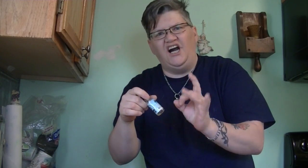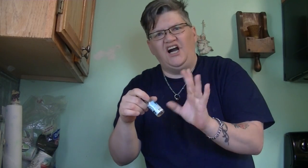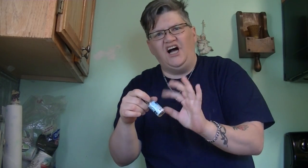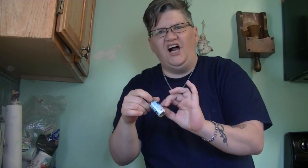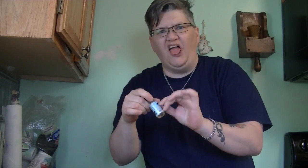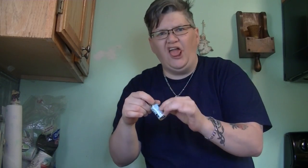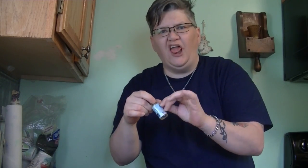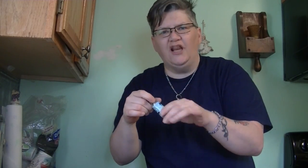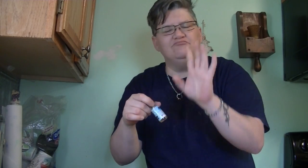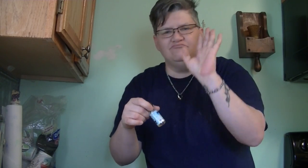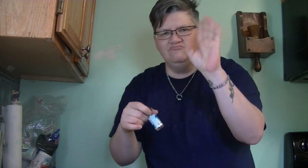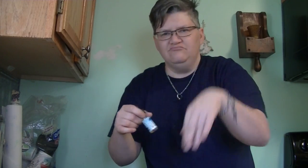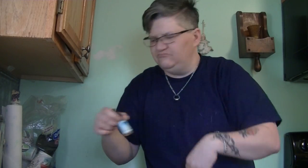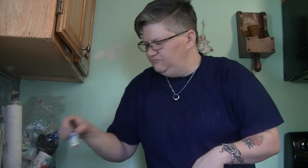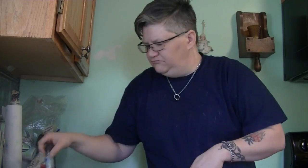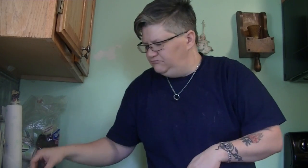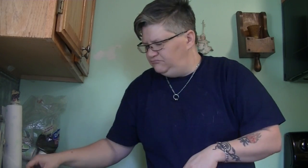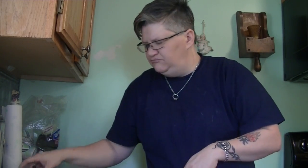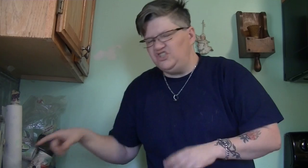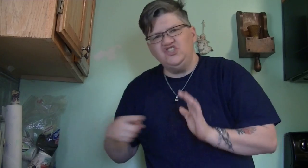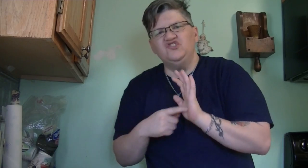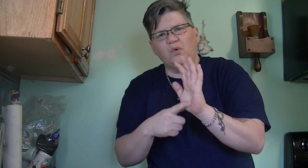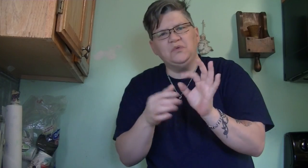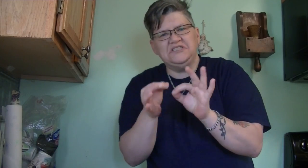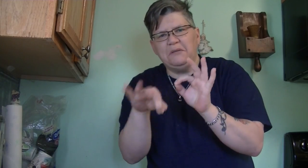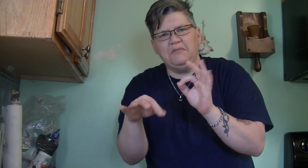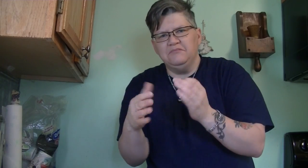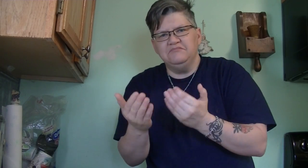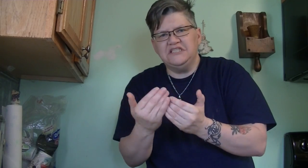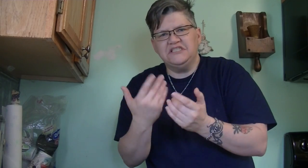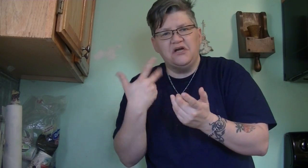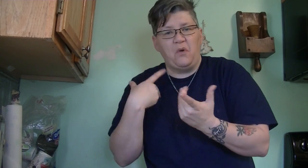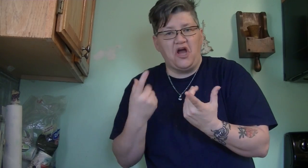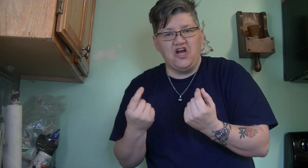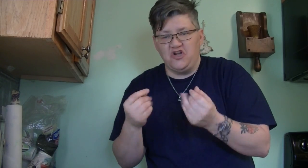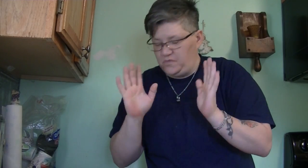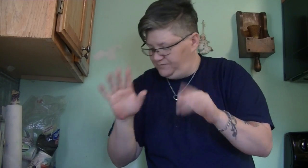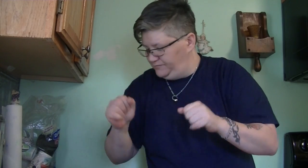Difficult to take off? Nah I'll show you a simple & easy way